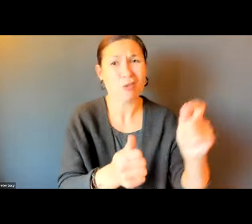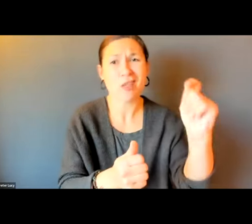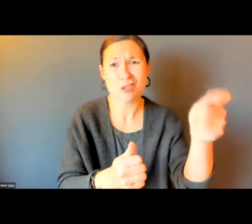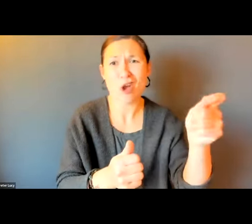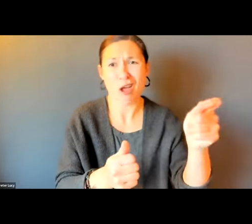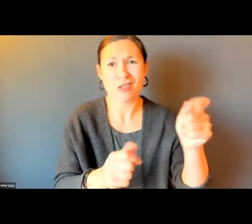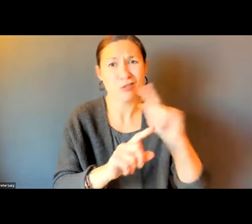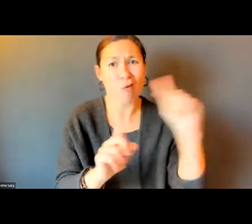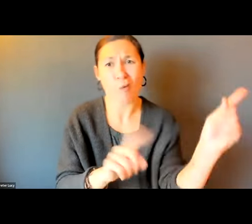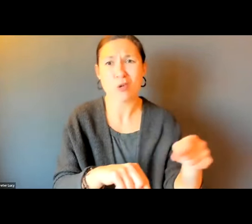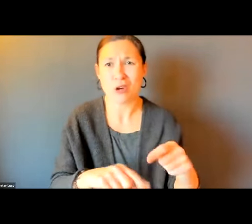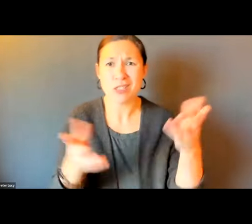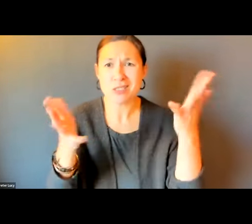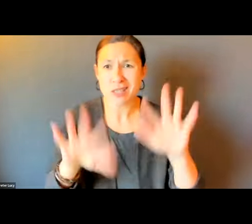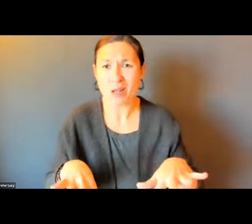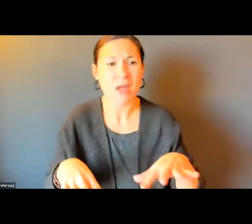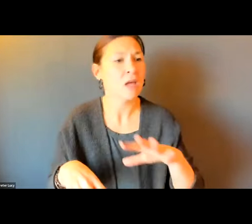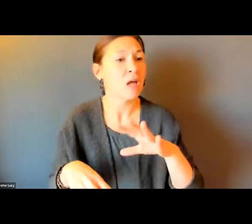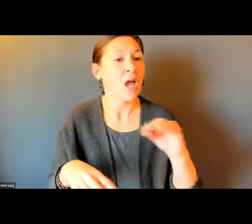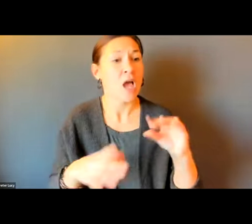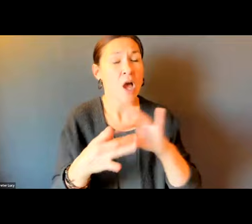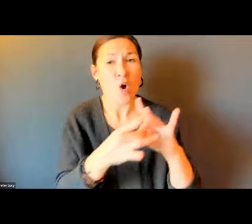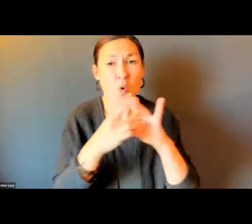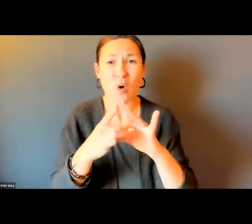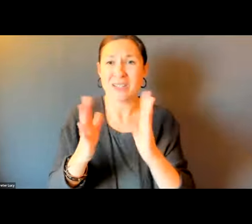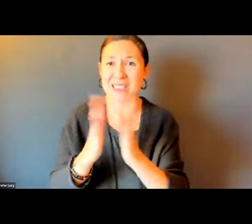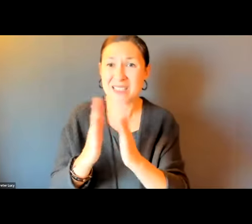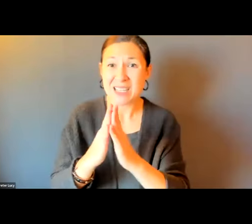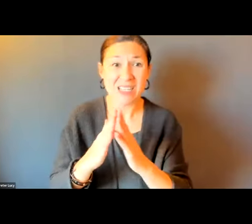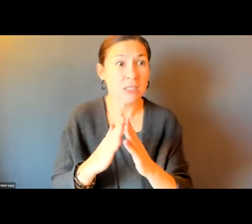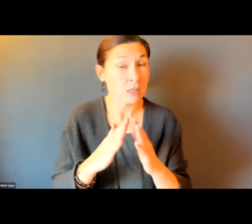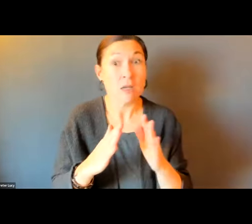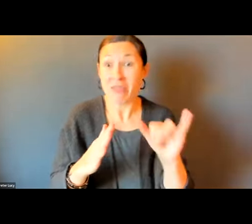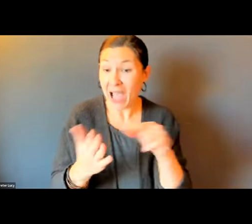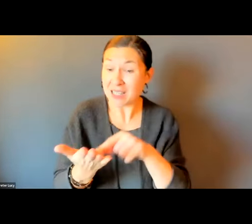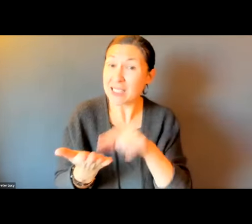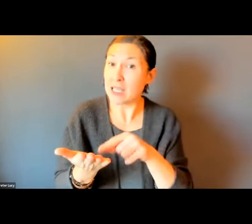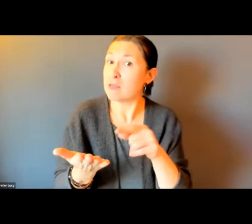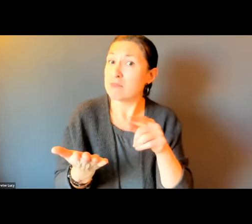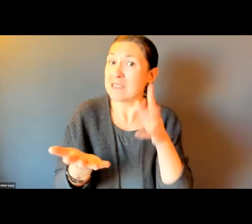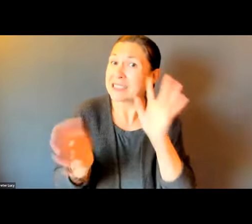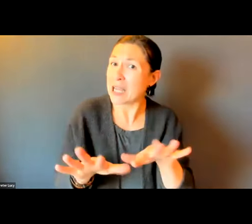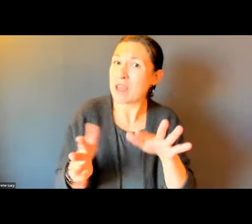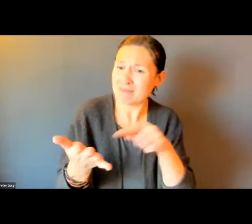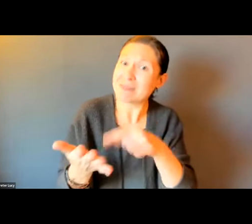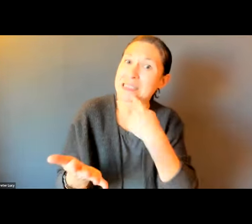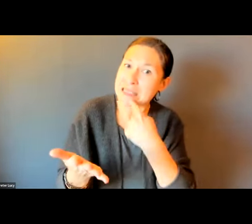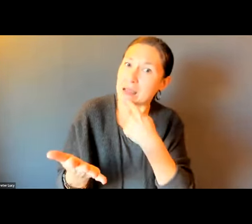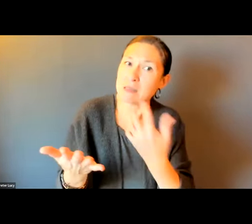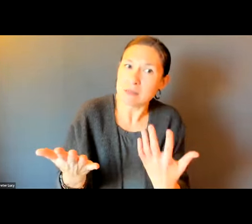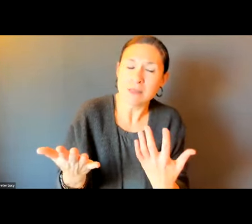ISSUE WHEN WE PUT TOGETHER THE LAWSUIT, IT IS PART OF THE SETTLE AGREEMENT. IT IS IN THERE. AND COORDINATION WITH CITIES AND TOWNS, THAT'S IN THE